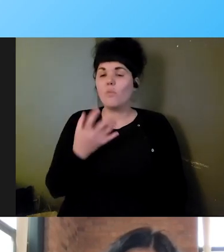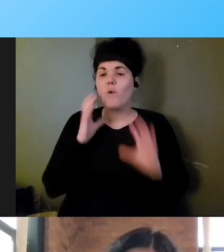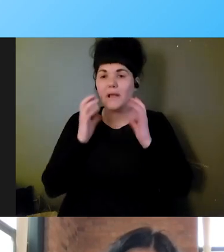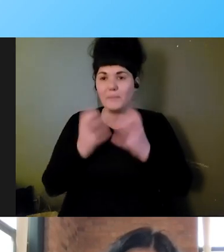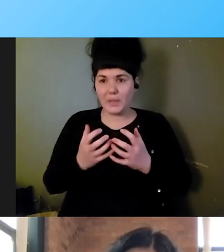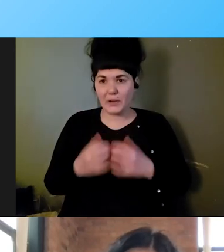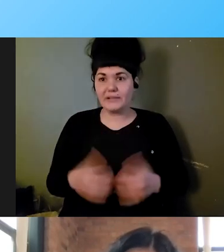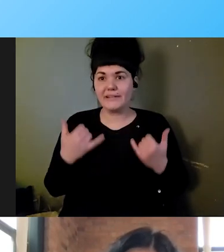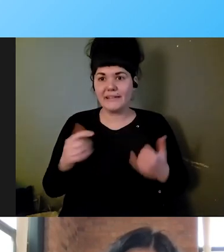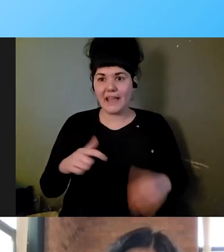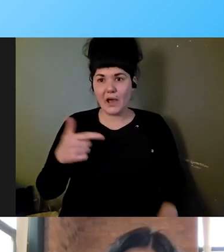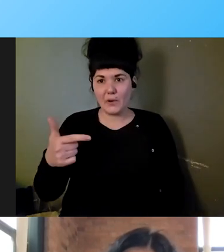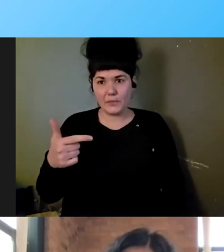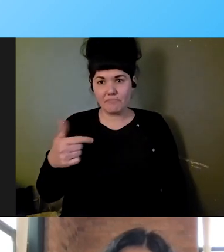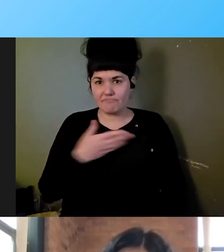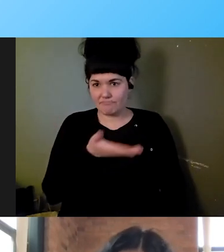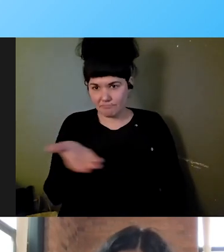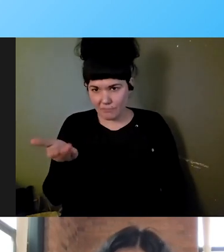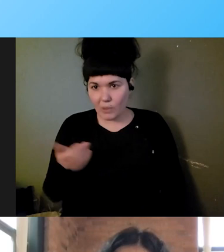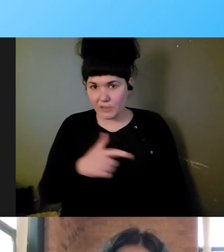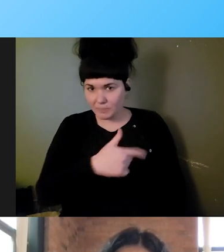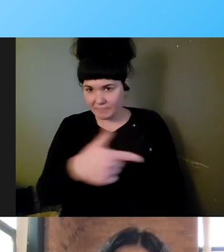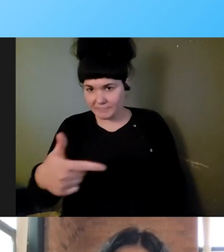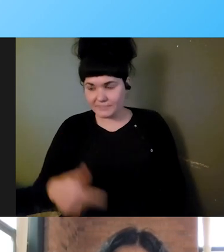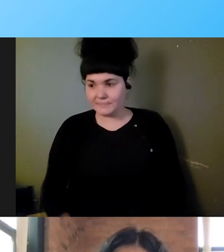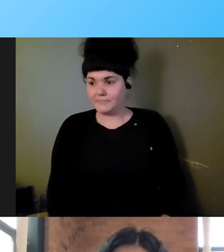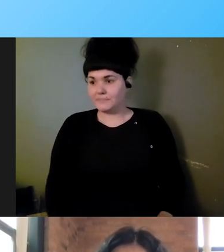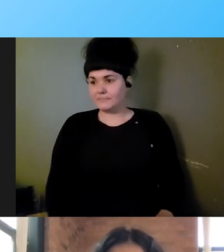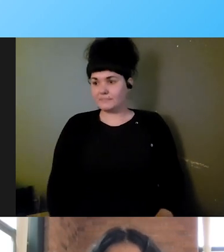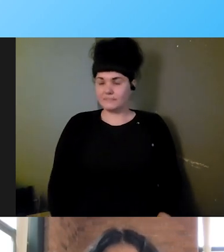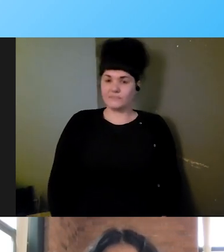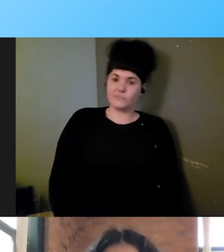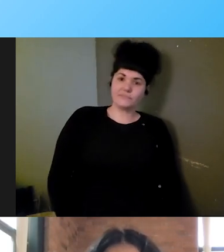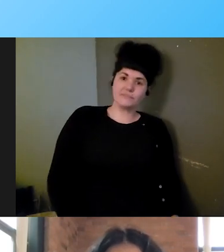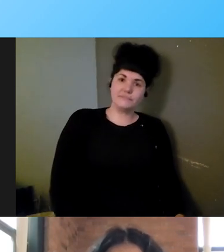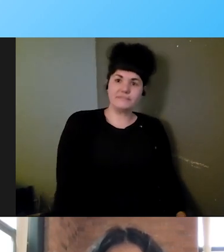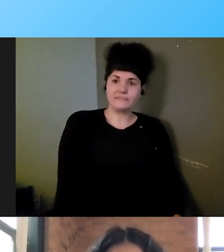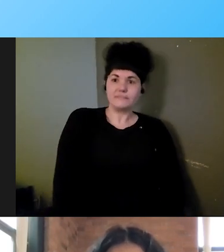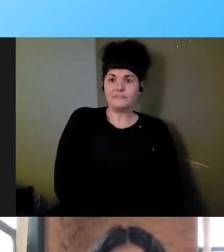office in Brooklyn, with blue walls. I will turn it over to you. Shaylin: Thank you so much,